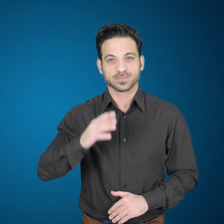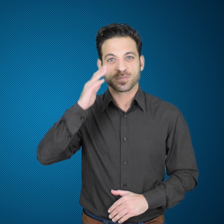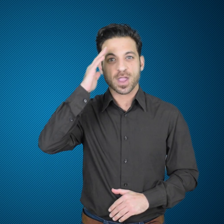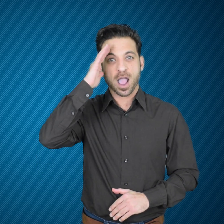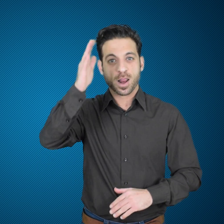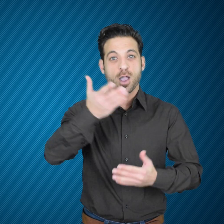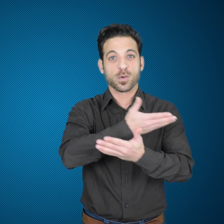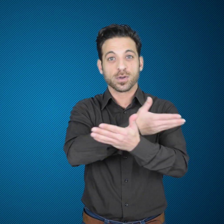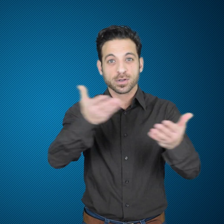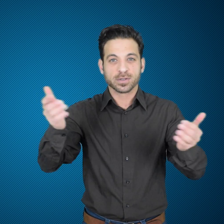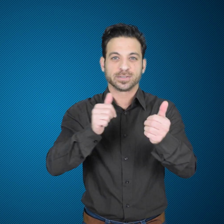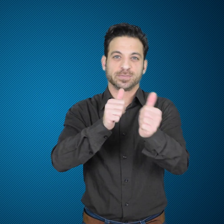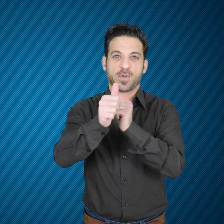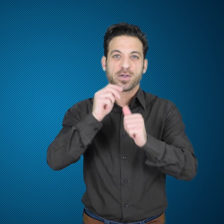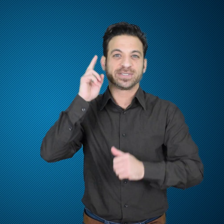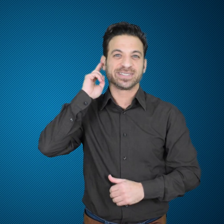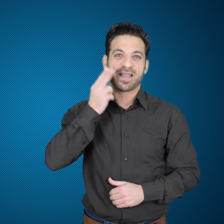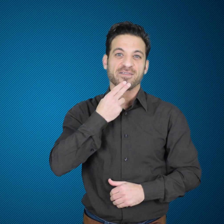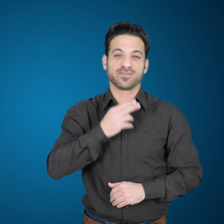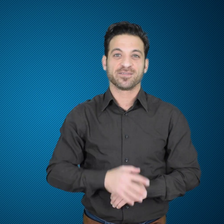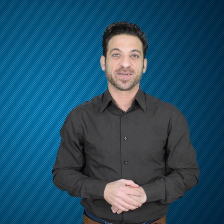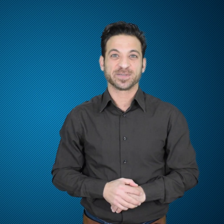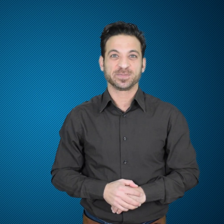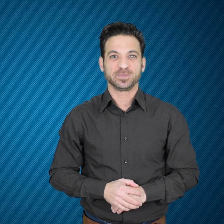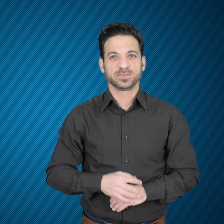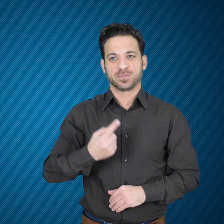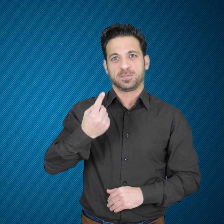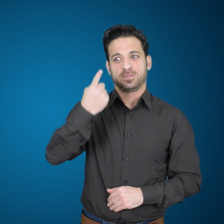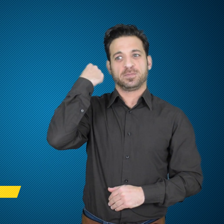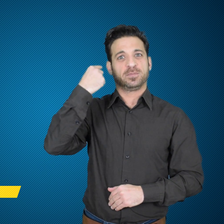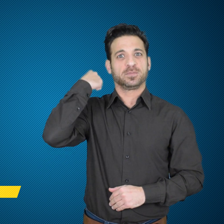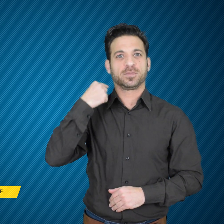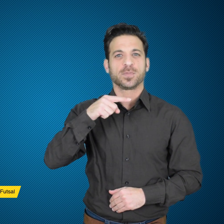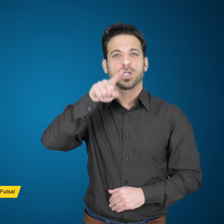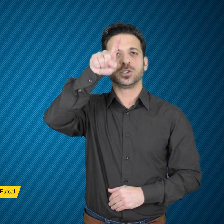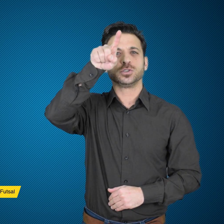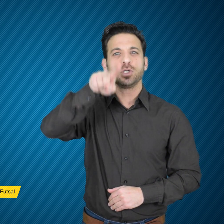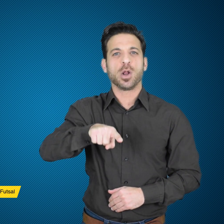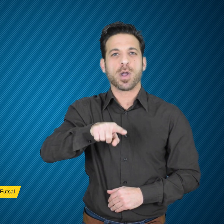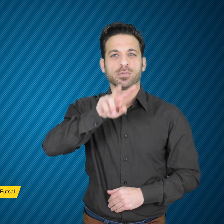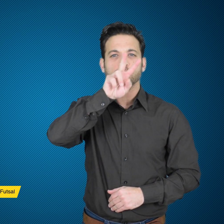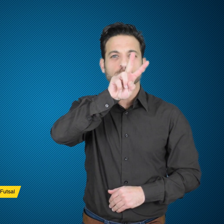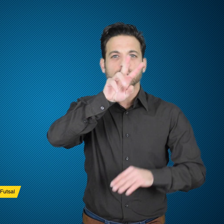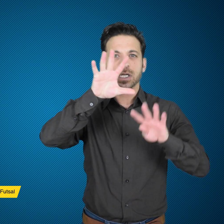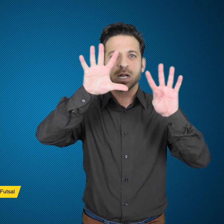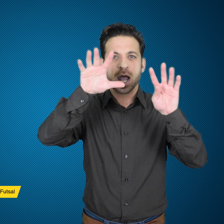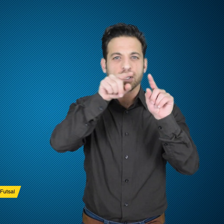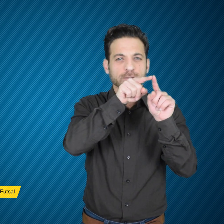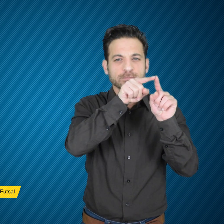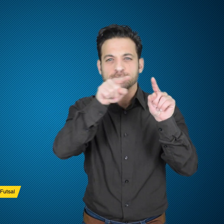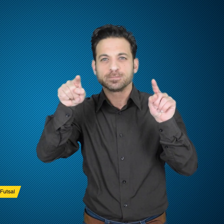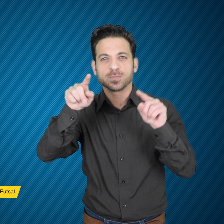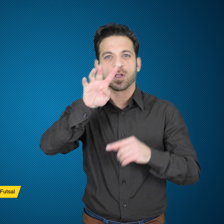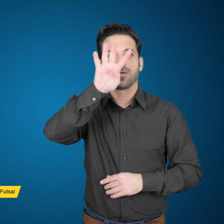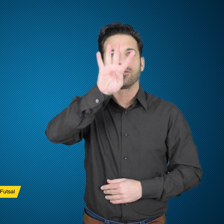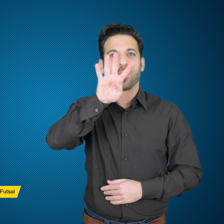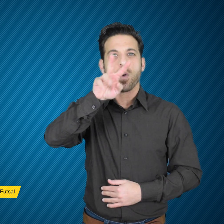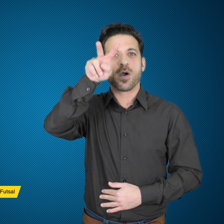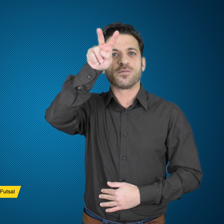Hello, SportsDeaf viewers! Last January 25 to February 4 the European